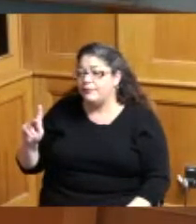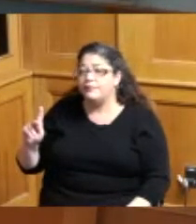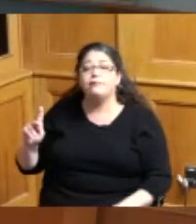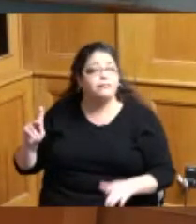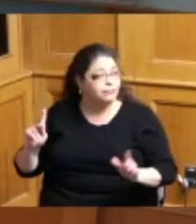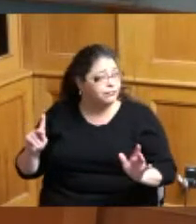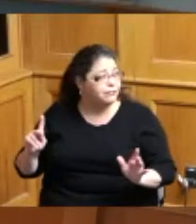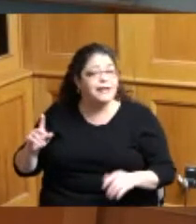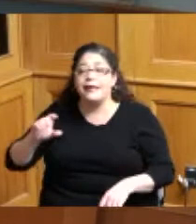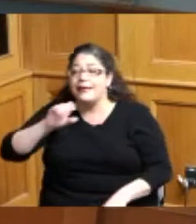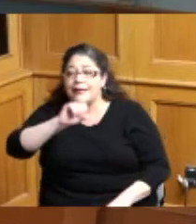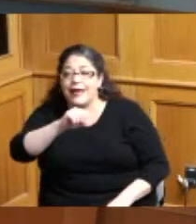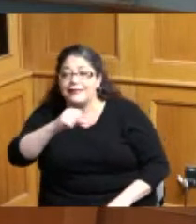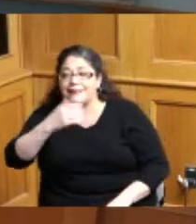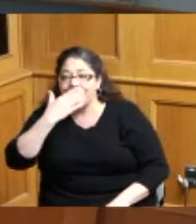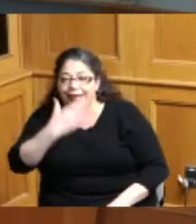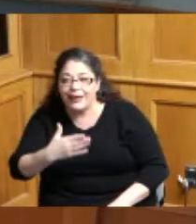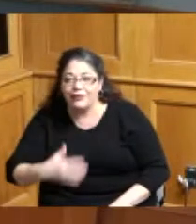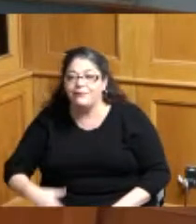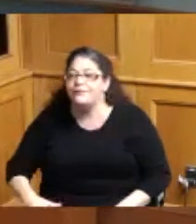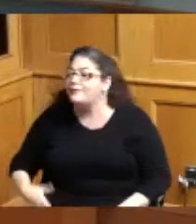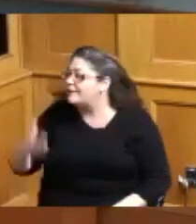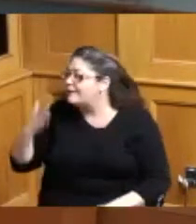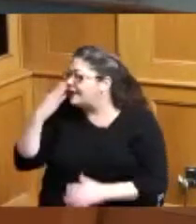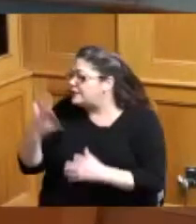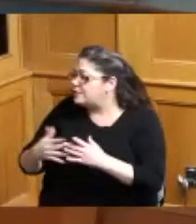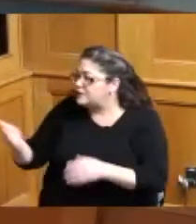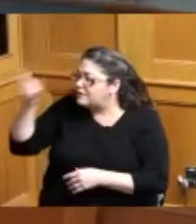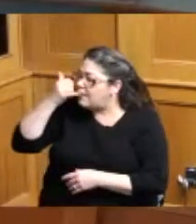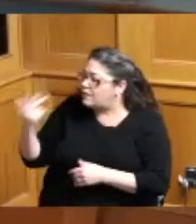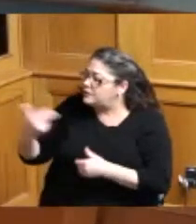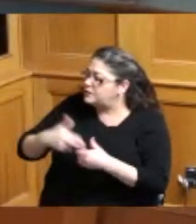yes oh thank you thank you so much for calling in and taking the time